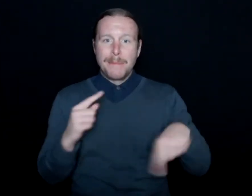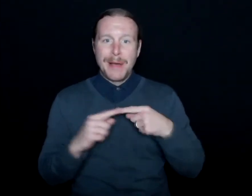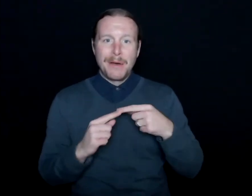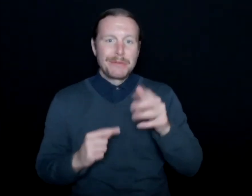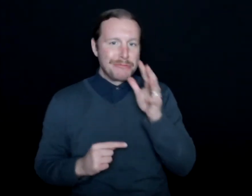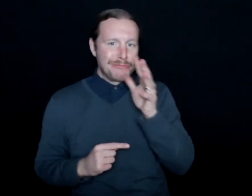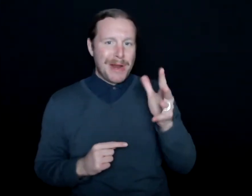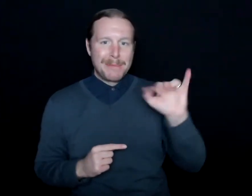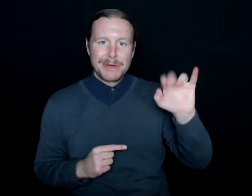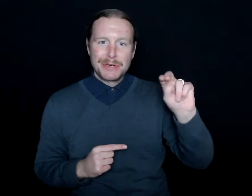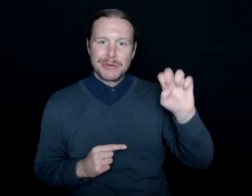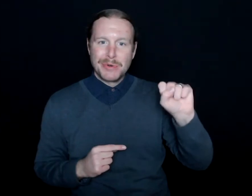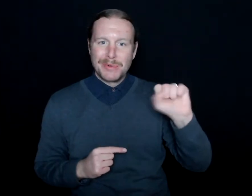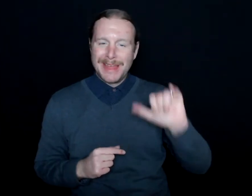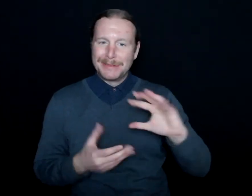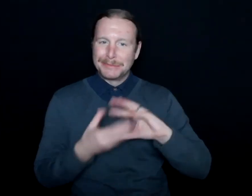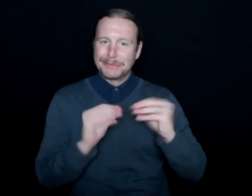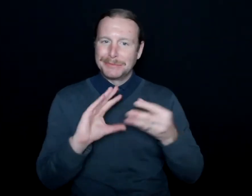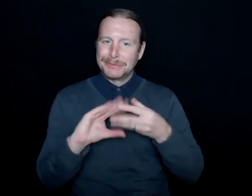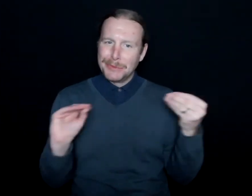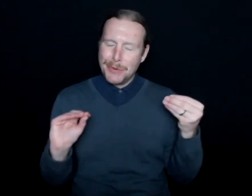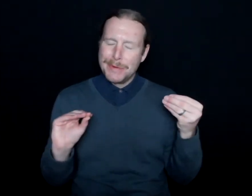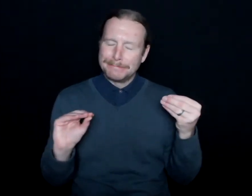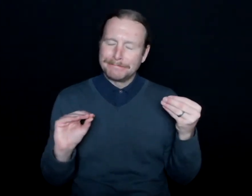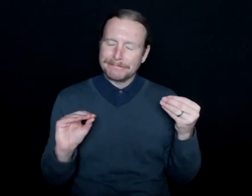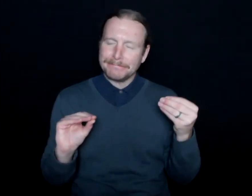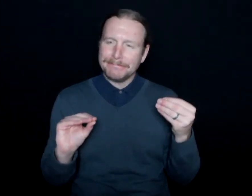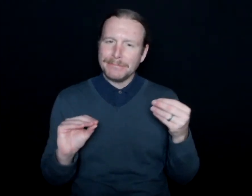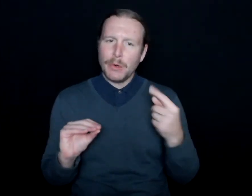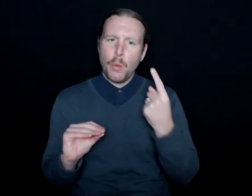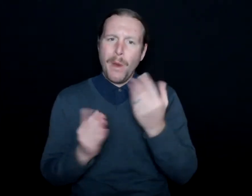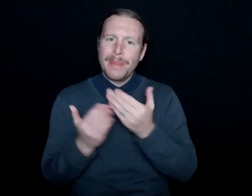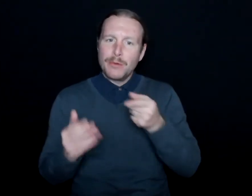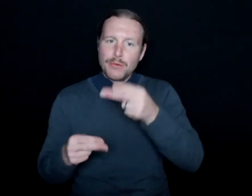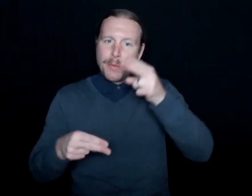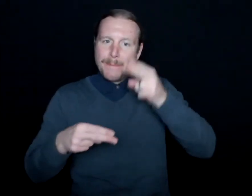And I think one of the things you mentioned there is so interesting.